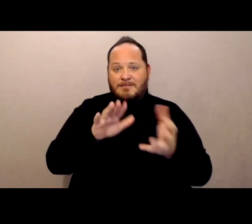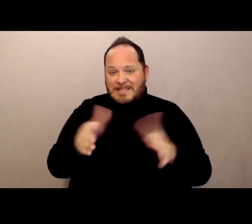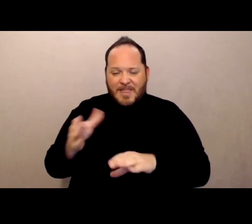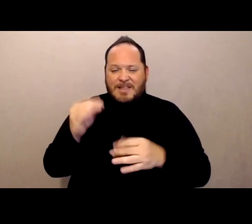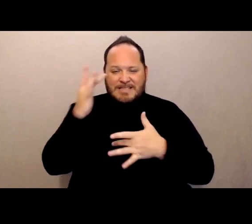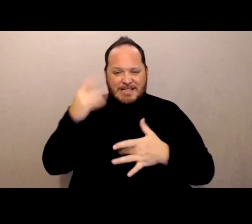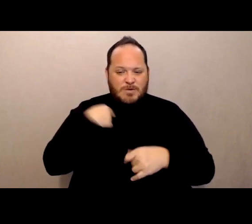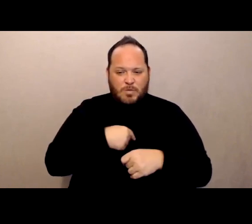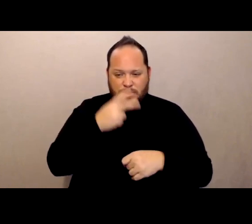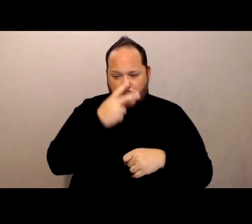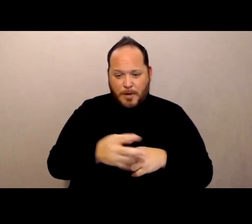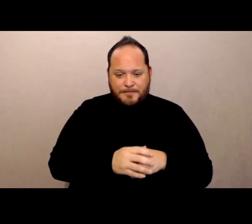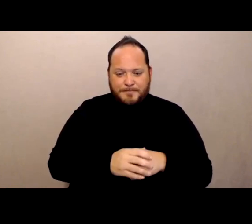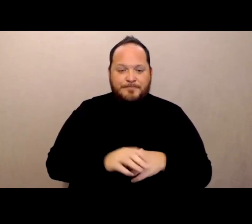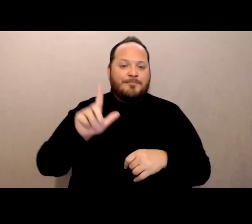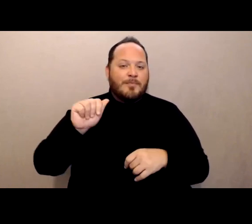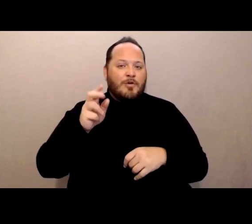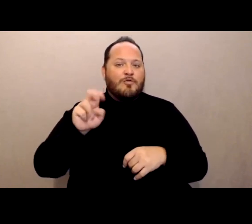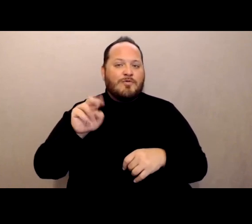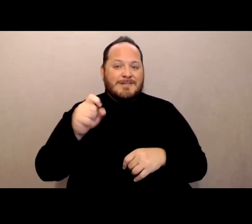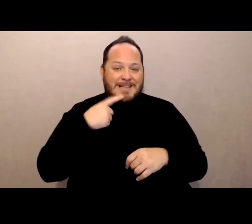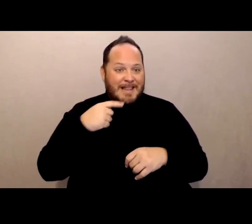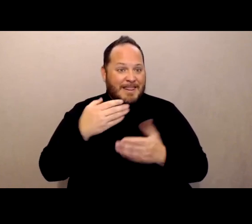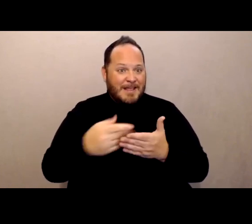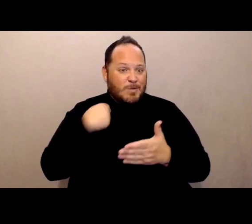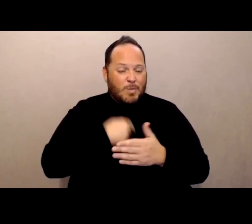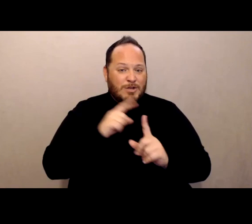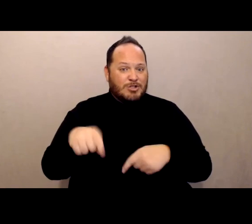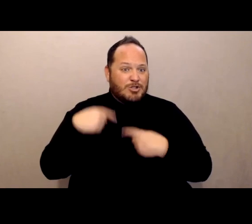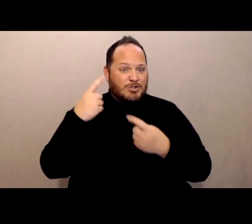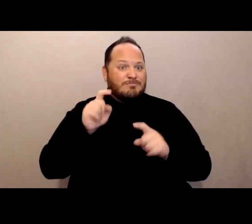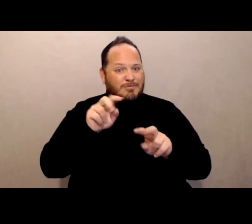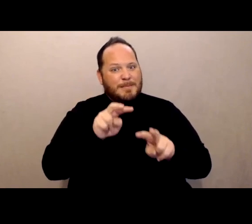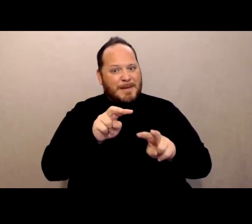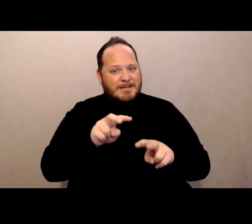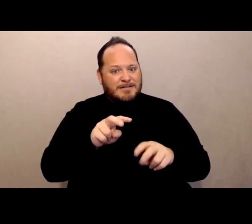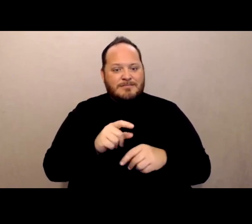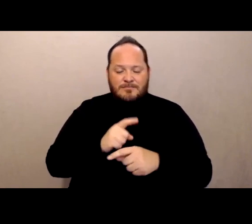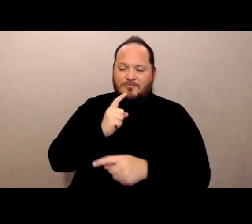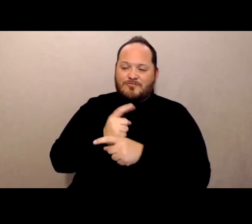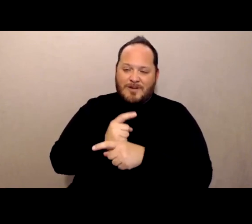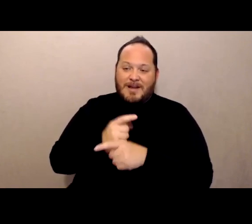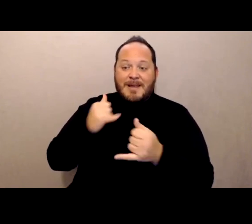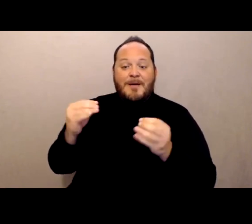that we should have been paying attention to a long time ago. Yeah, so now turning to the, you know the more optimistic opportunities here, like I said